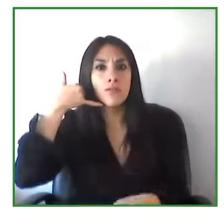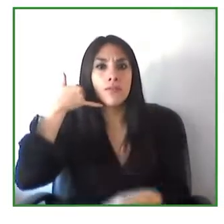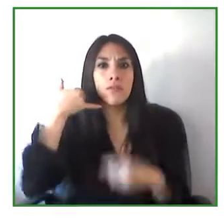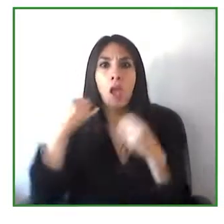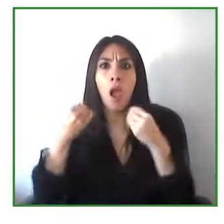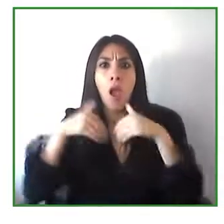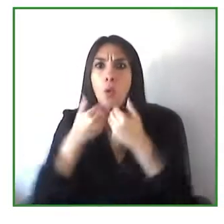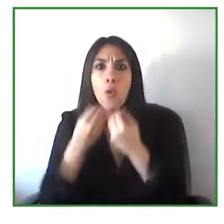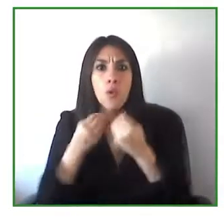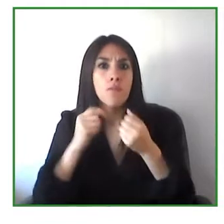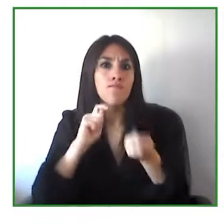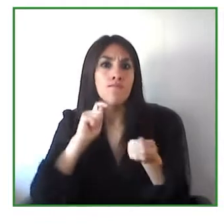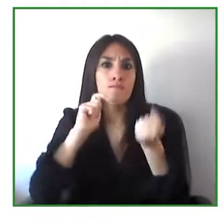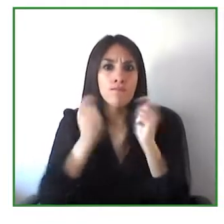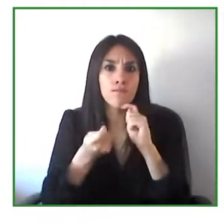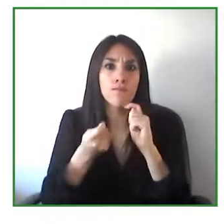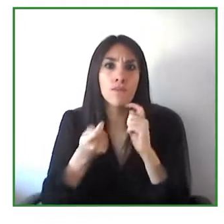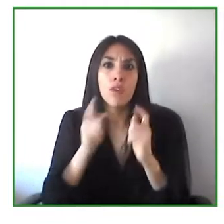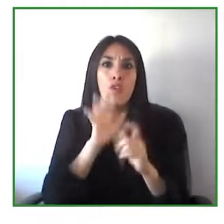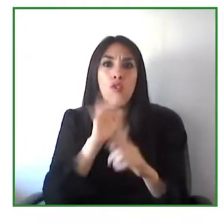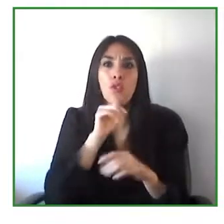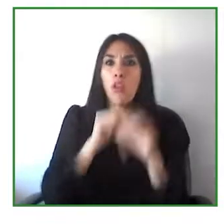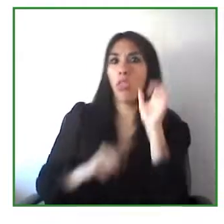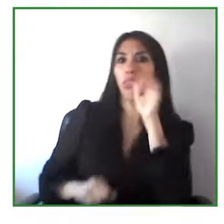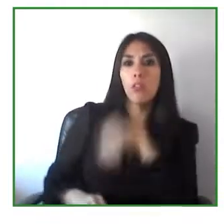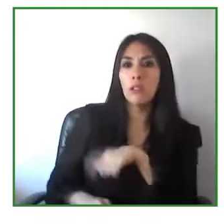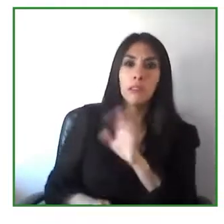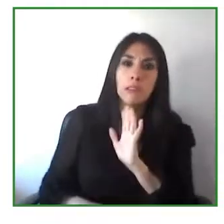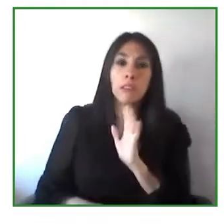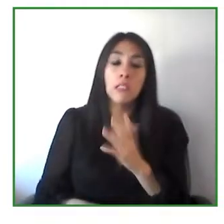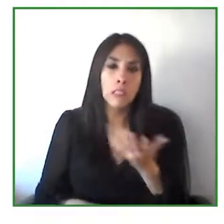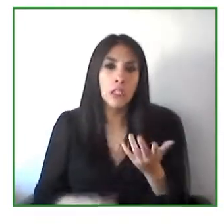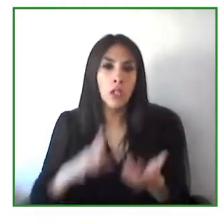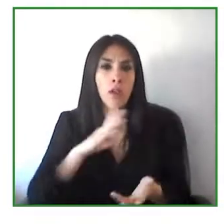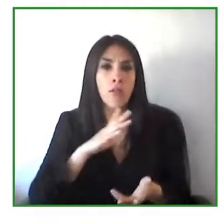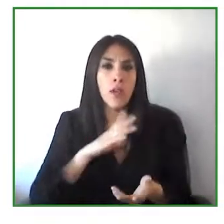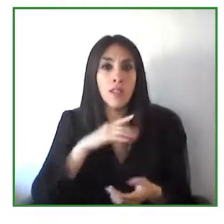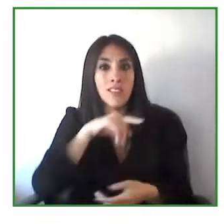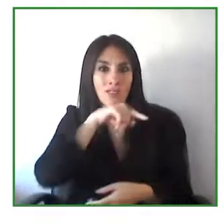mobile service providers persons with disabilities and telecom regulators to ensure that persons